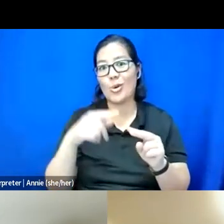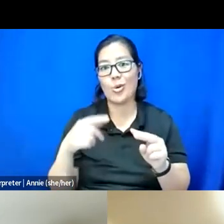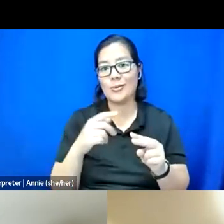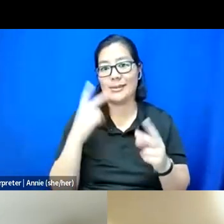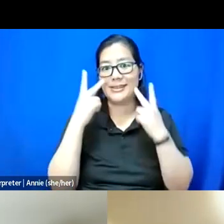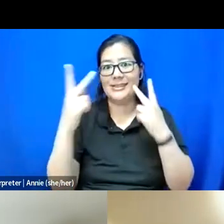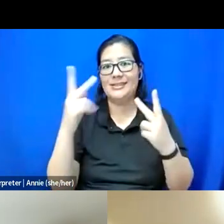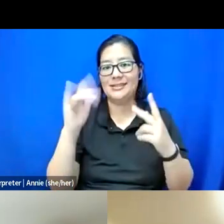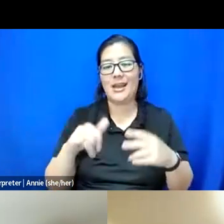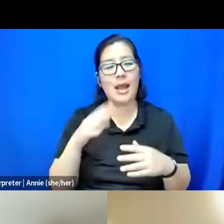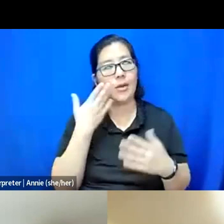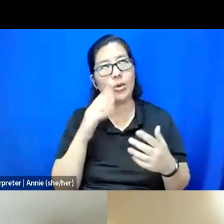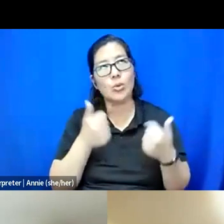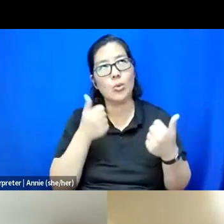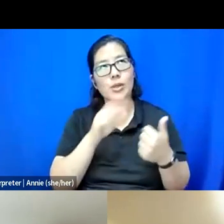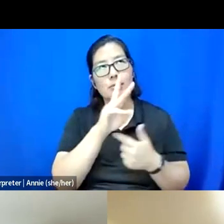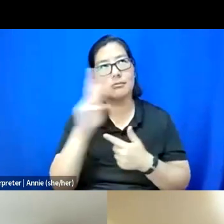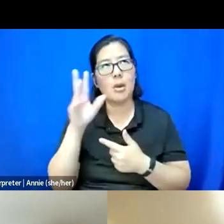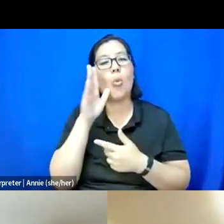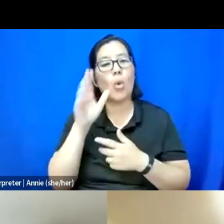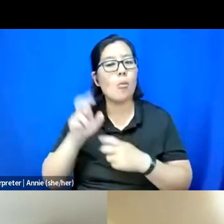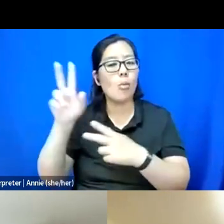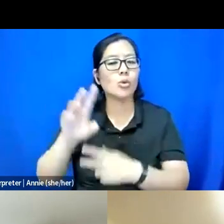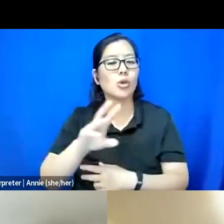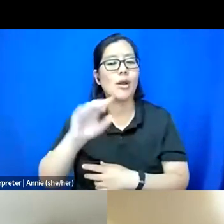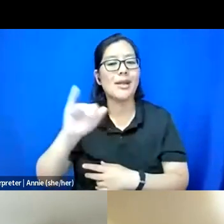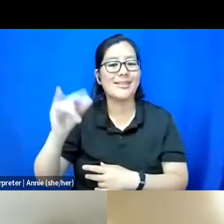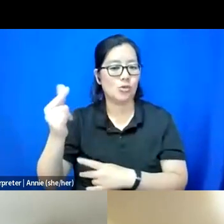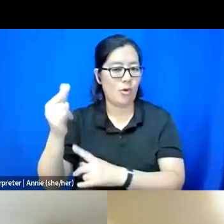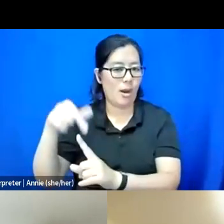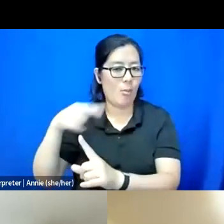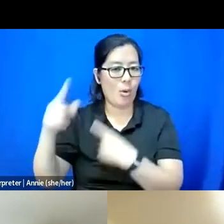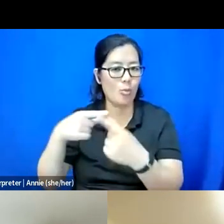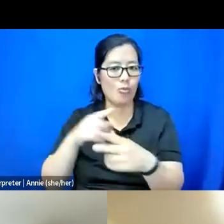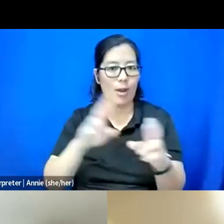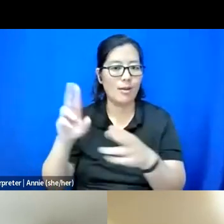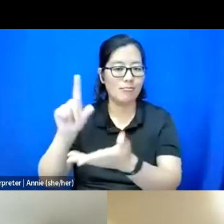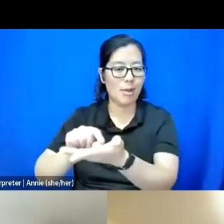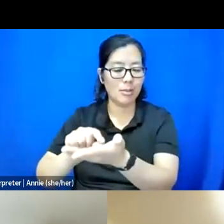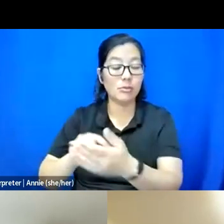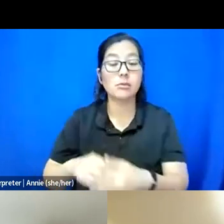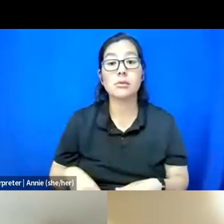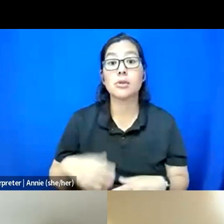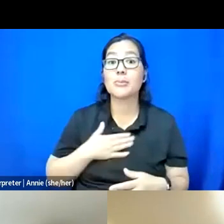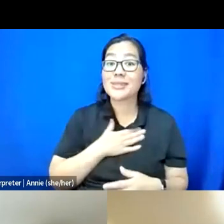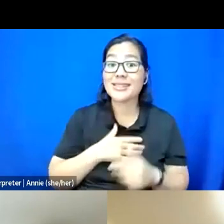but we'll definitely post it on Instagram when it's up. Yes, so please follow Engage. I would love to have more disabled folks in my space.